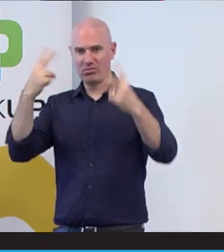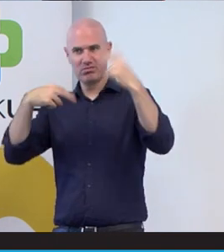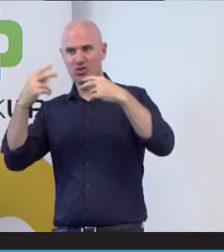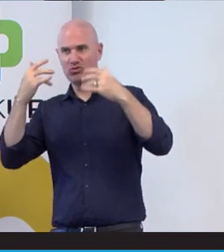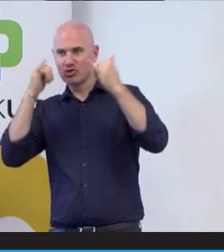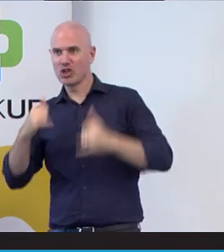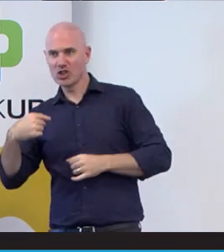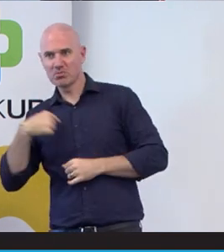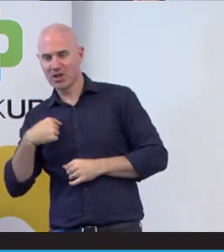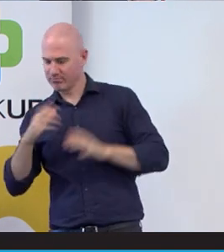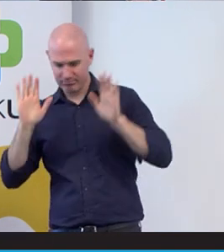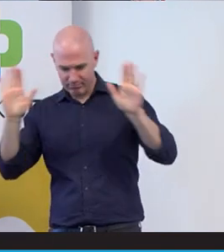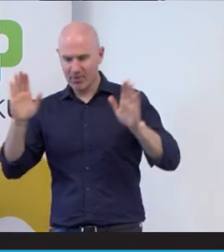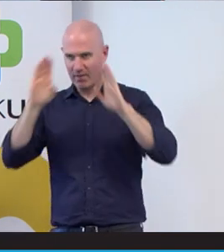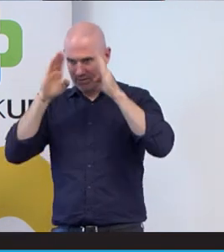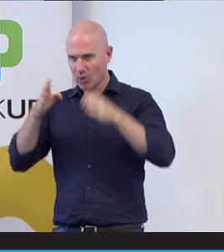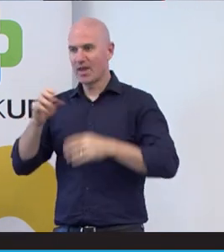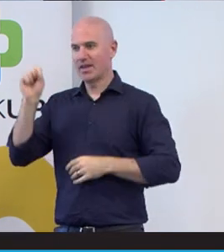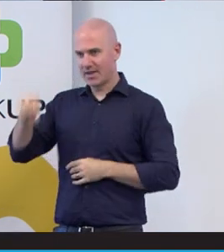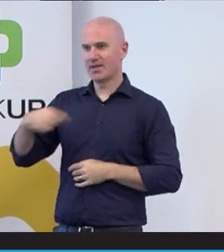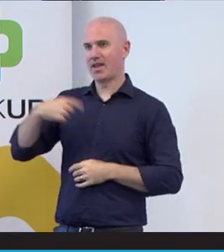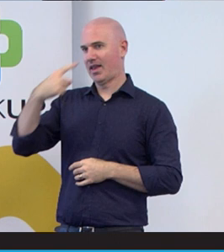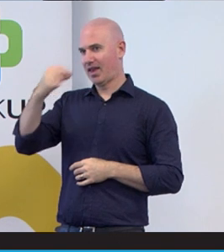I just focus on the yes we can attitude. There might be a challenge,